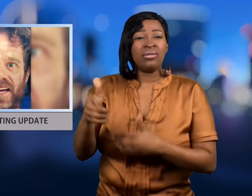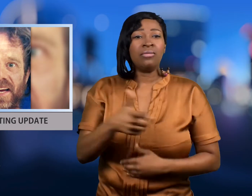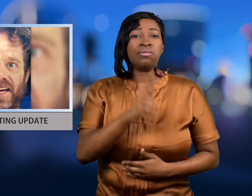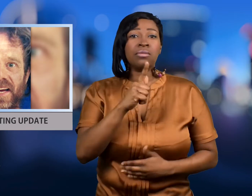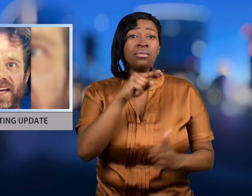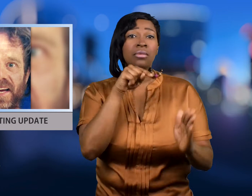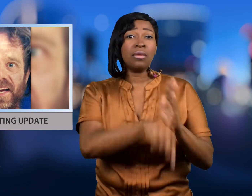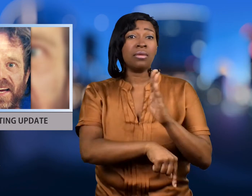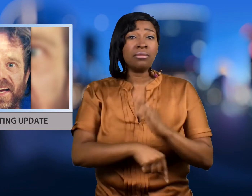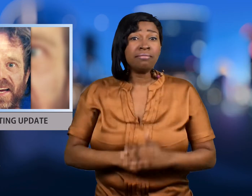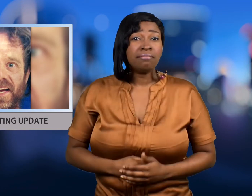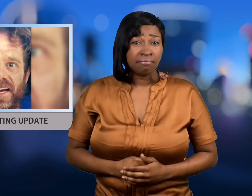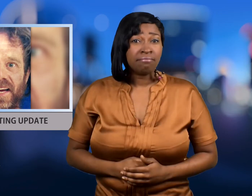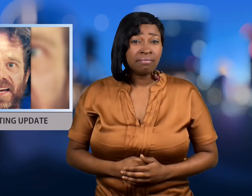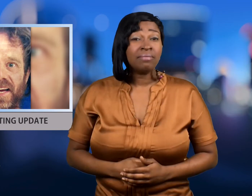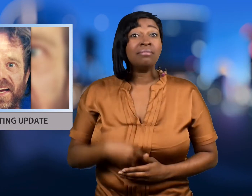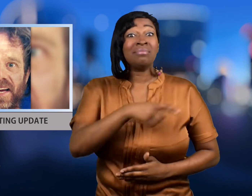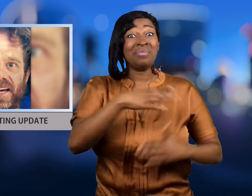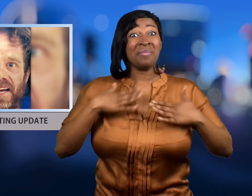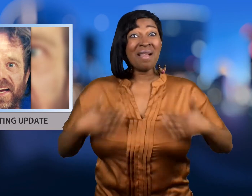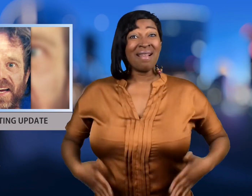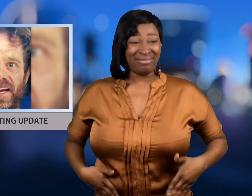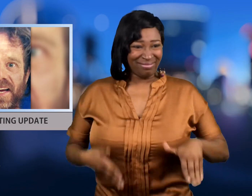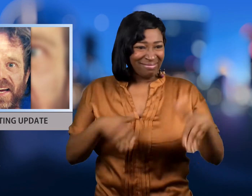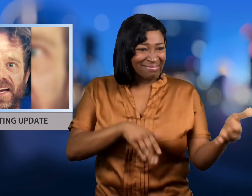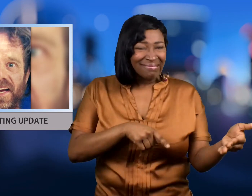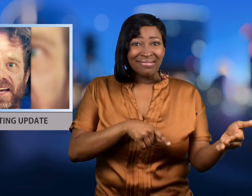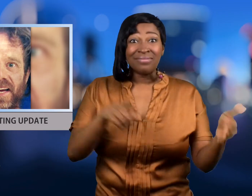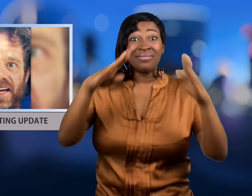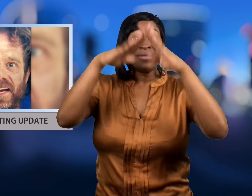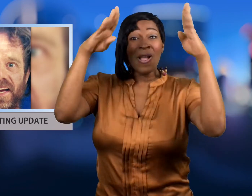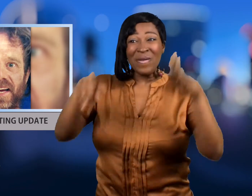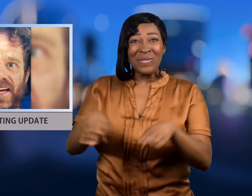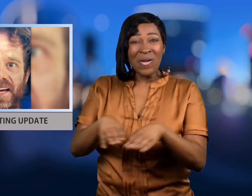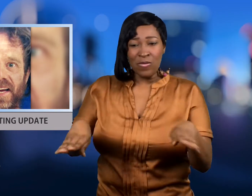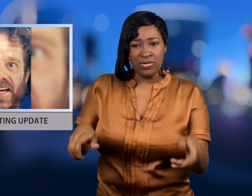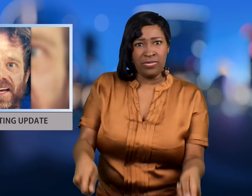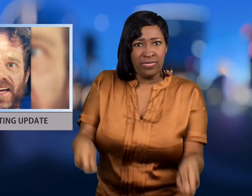and killed his wife and then buried her body